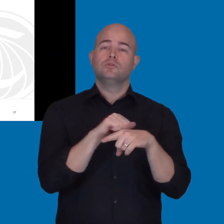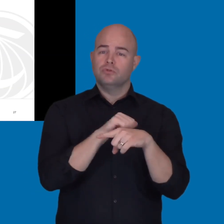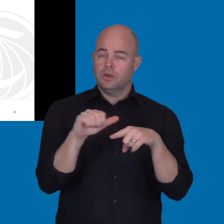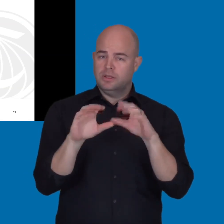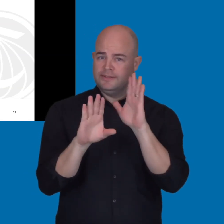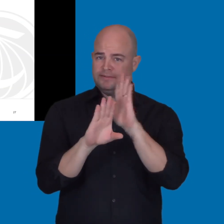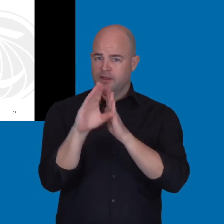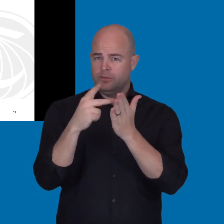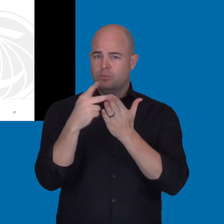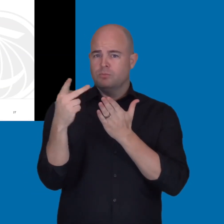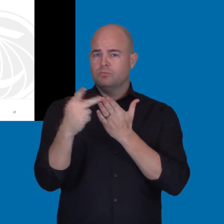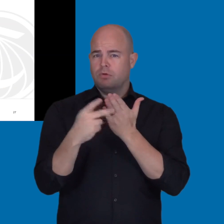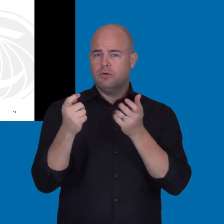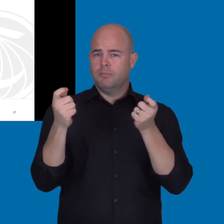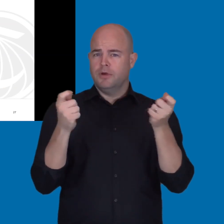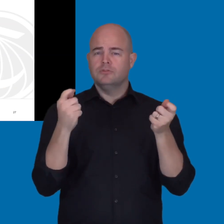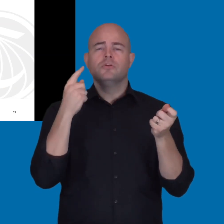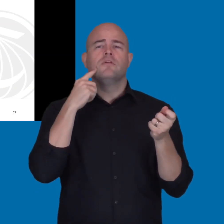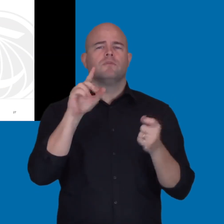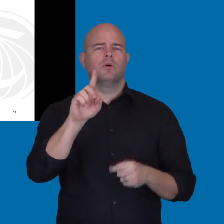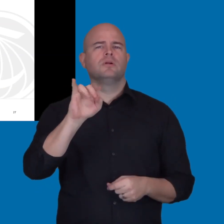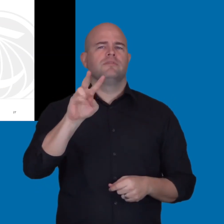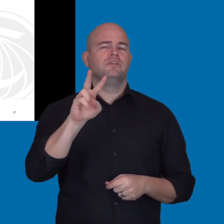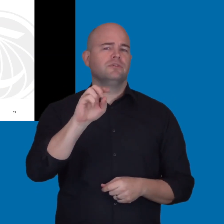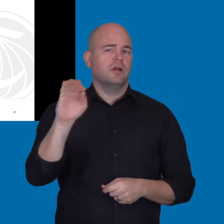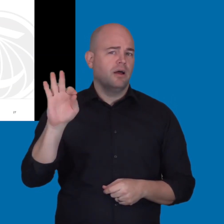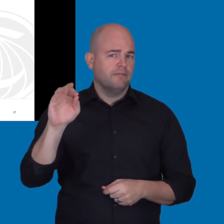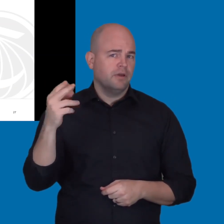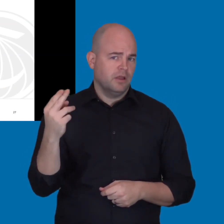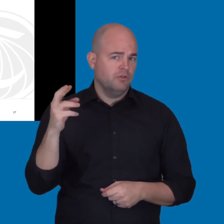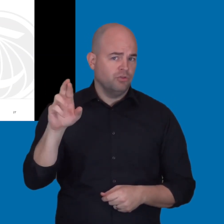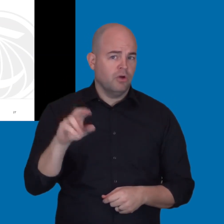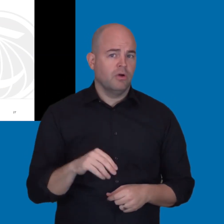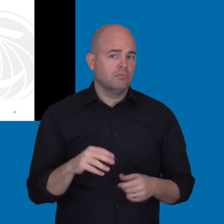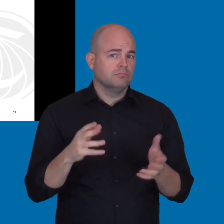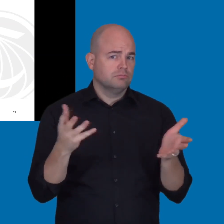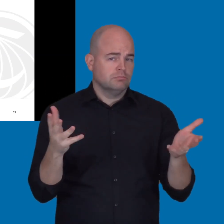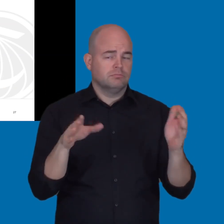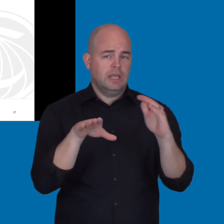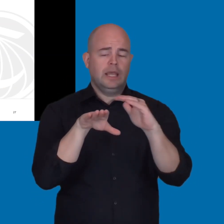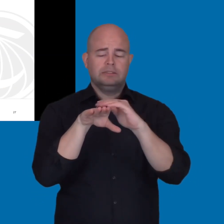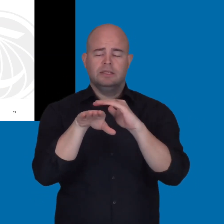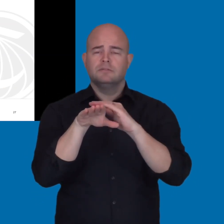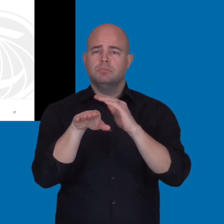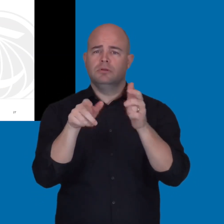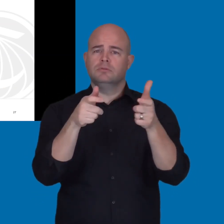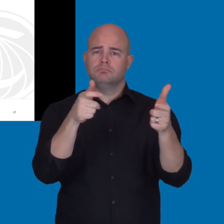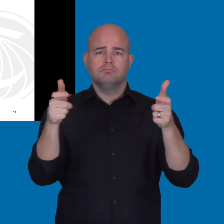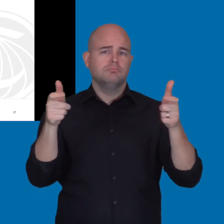for students, particularly. But I'm the training and development program manager for our division of HR.